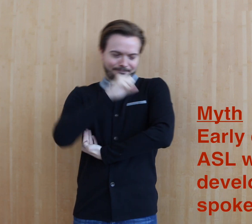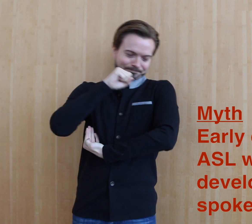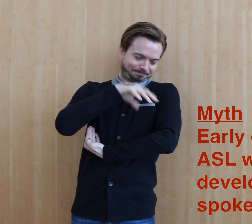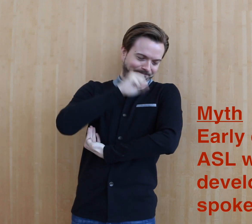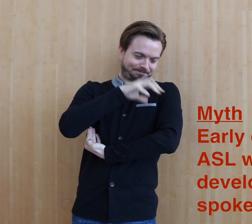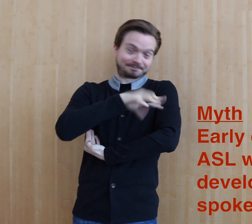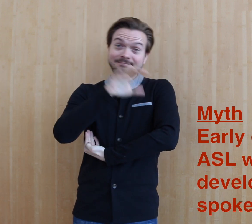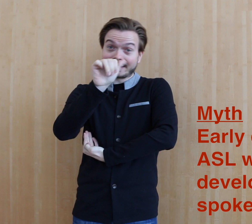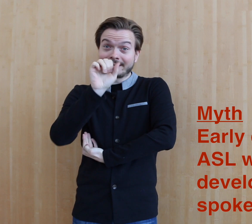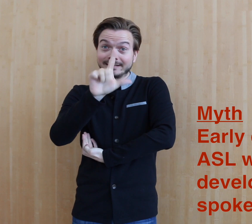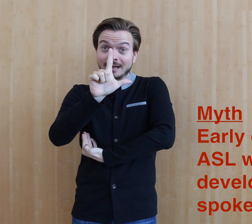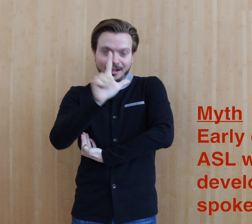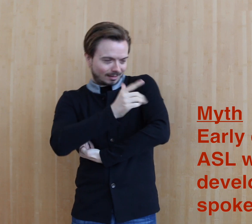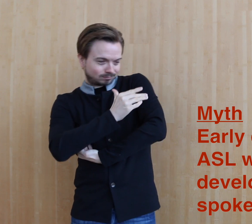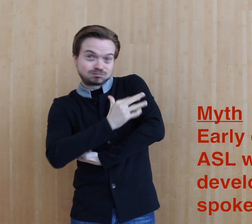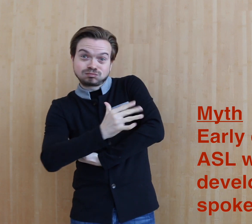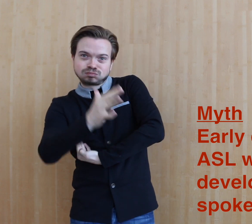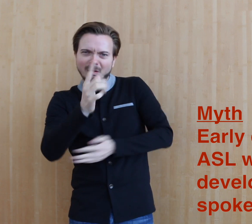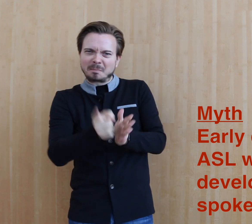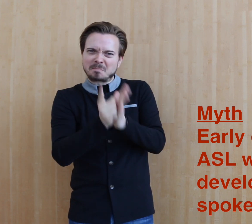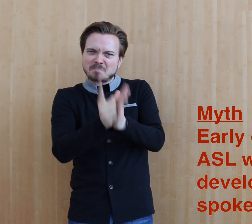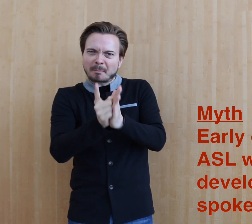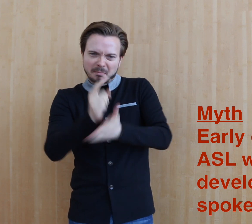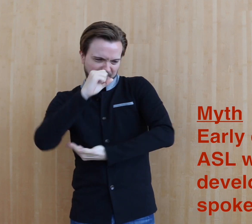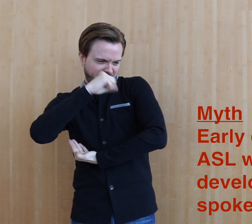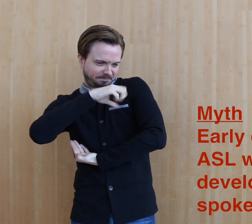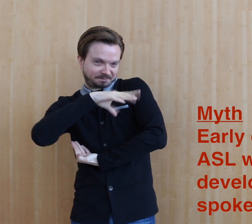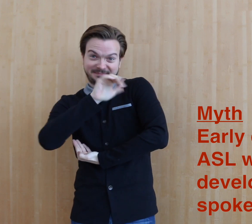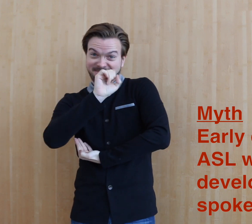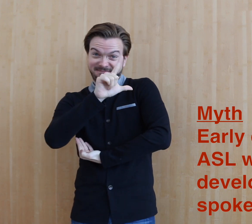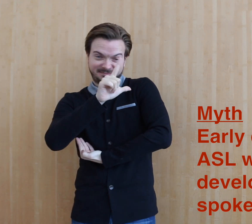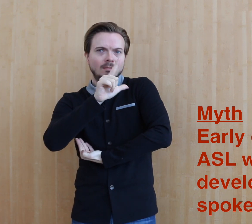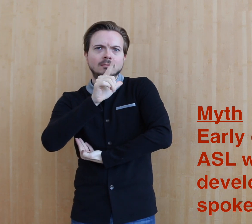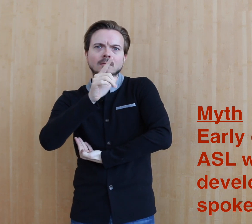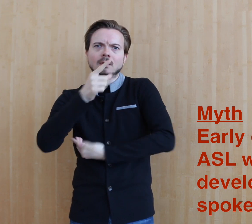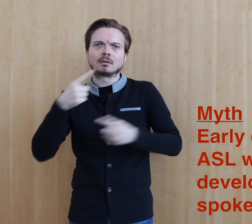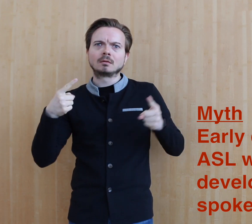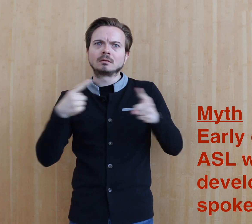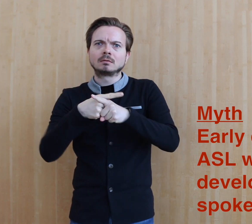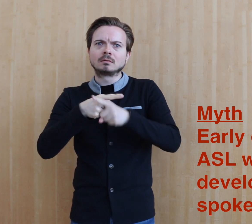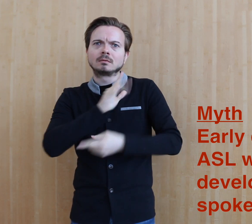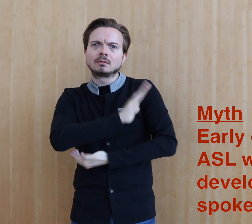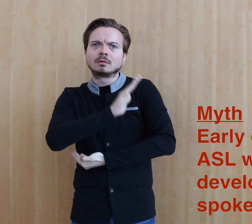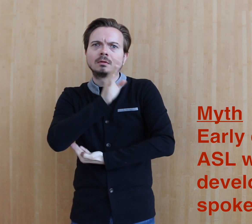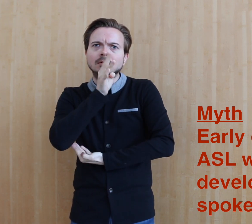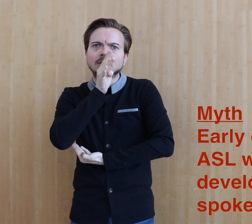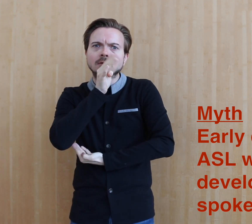has been exposed to ASL at an early age, that will hinder their speech development.